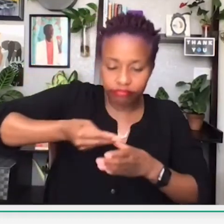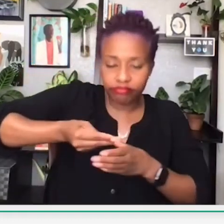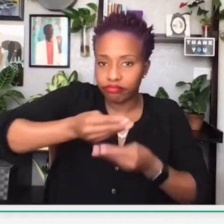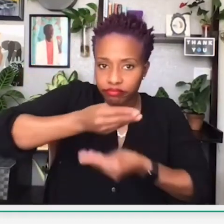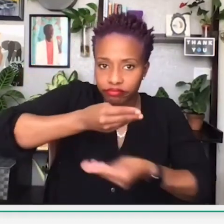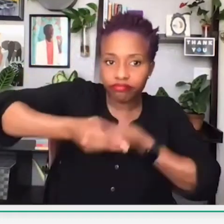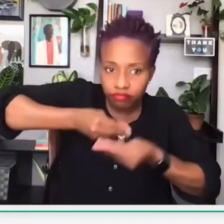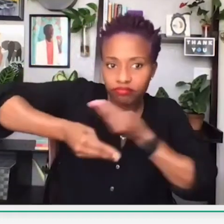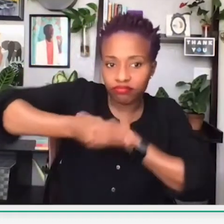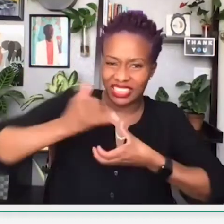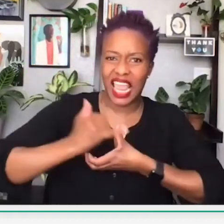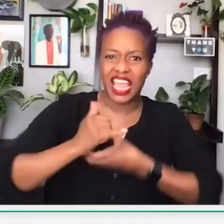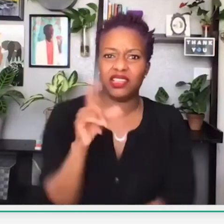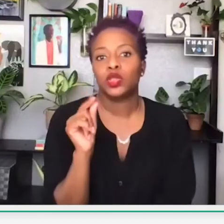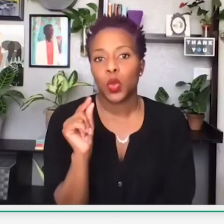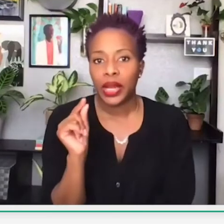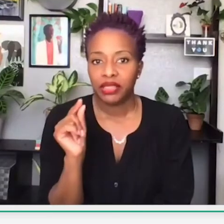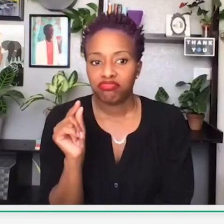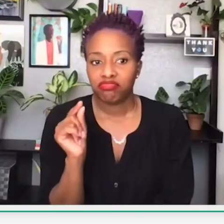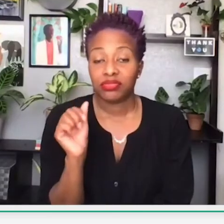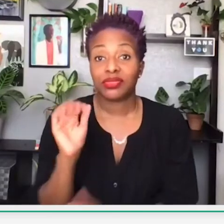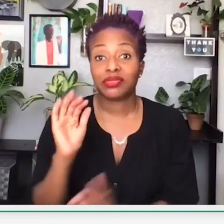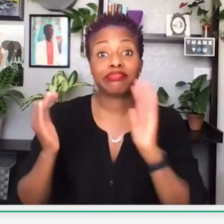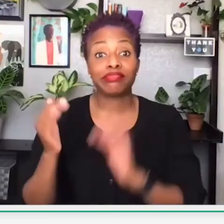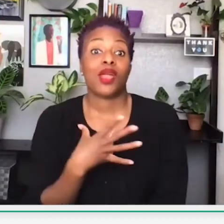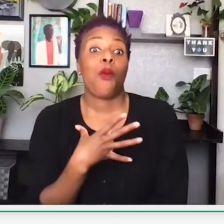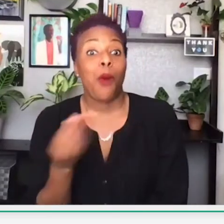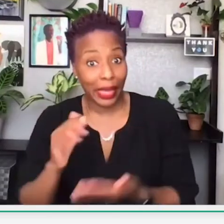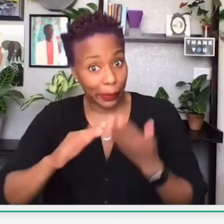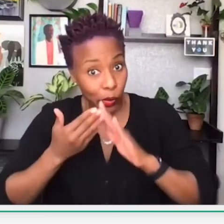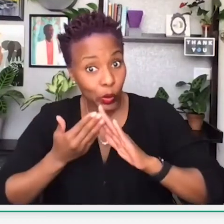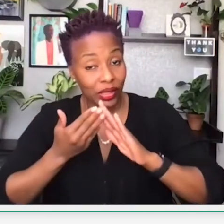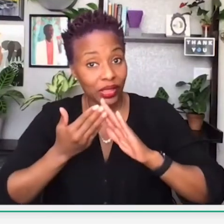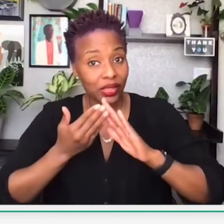the Jewish community will circulate their currency, and that would stay for 20 days.